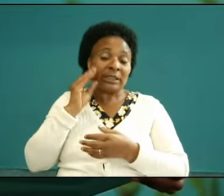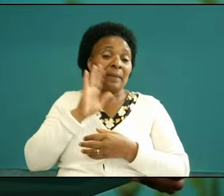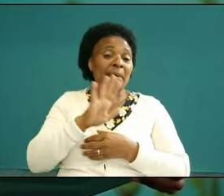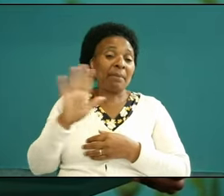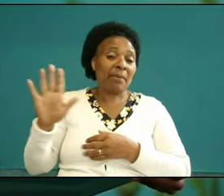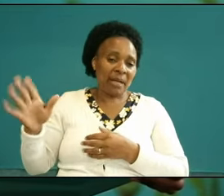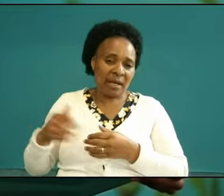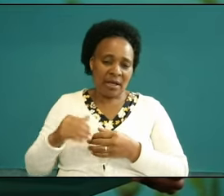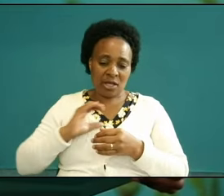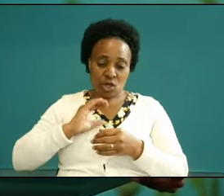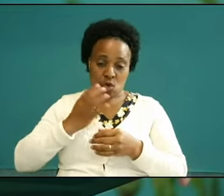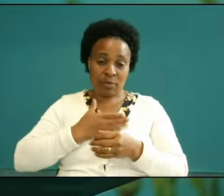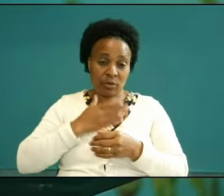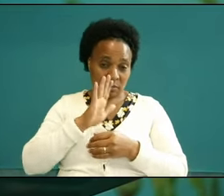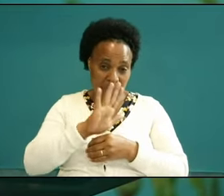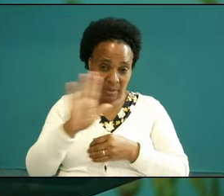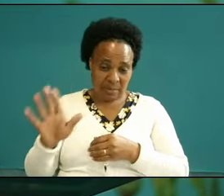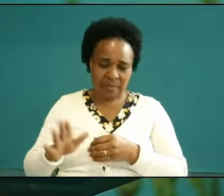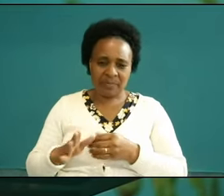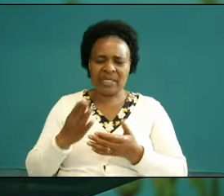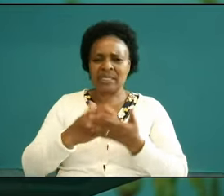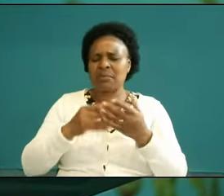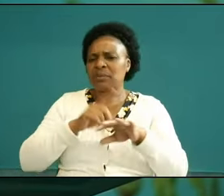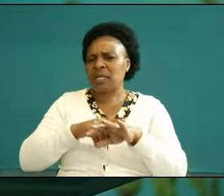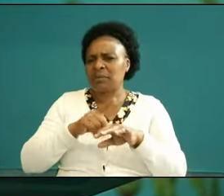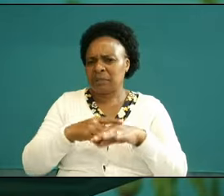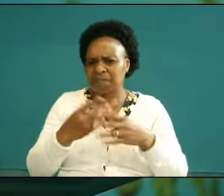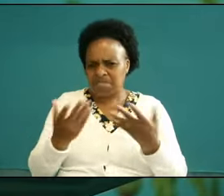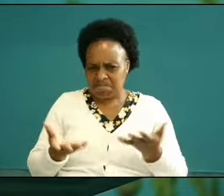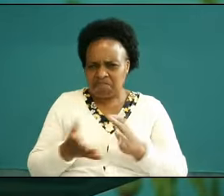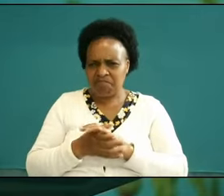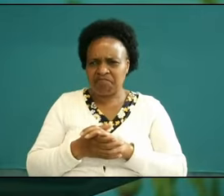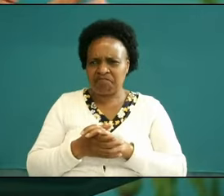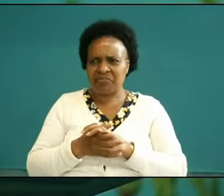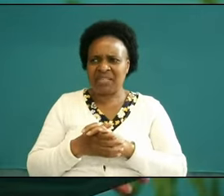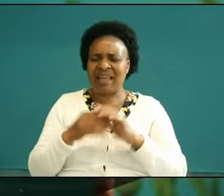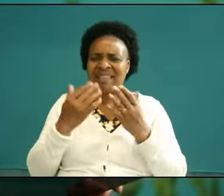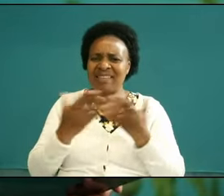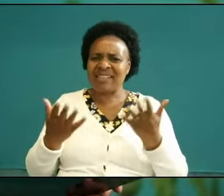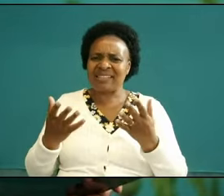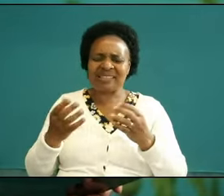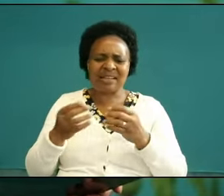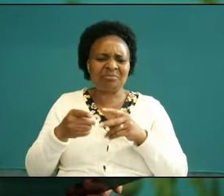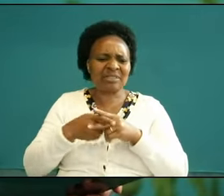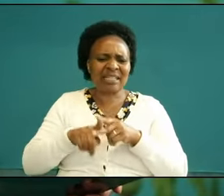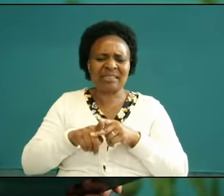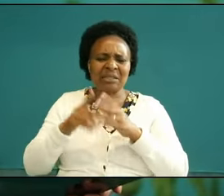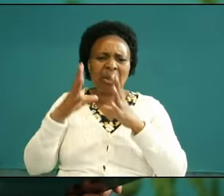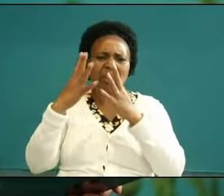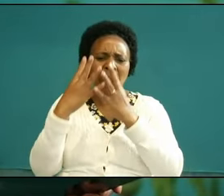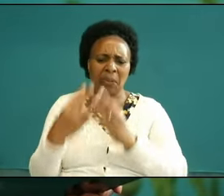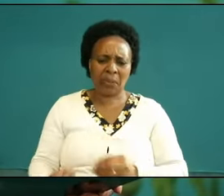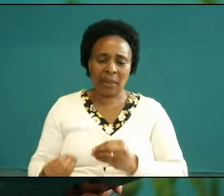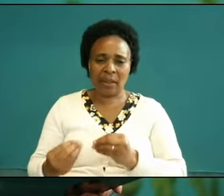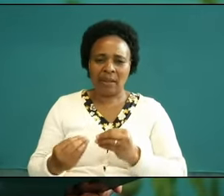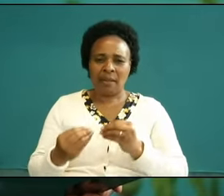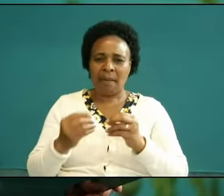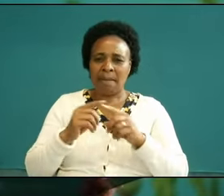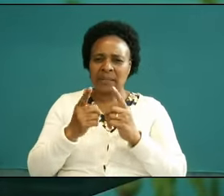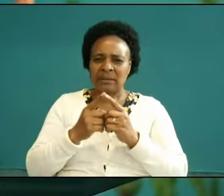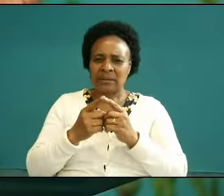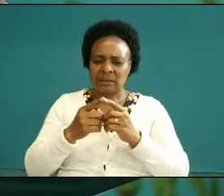communities at times it feels like we are being Swept Away by Torance of this life difficulties